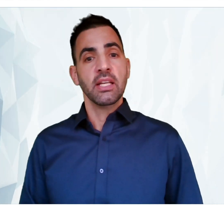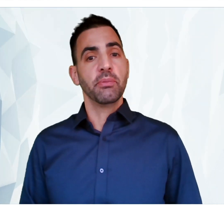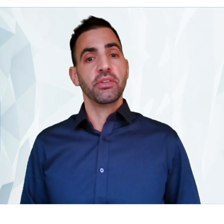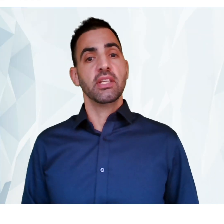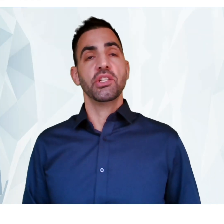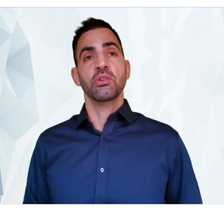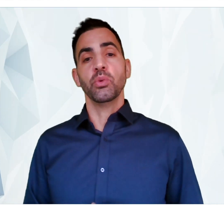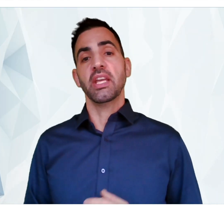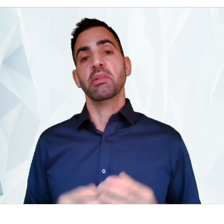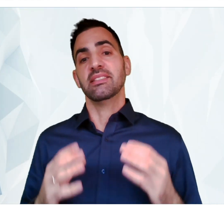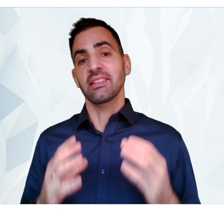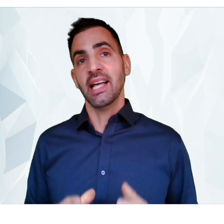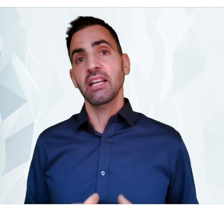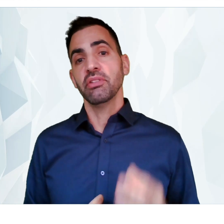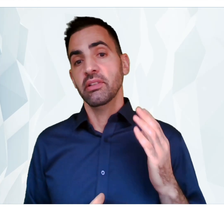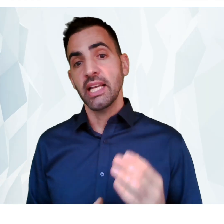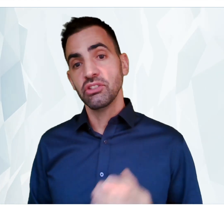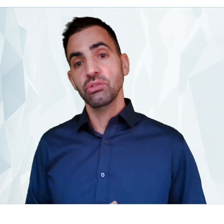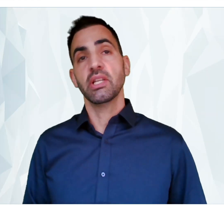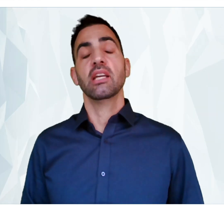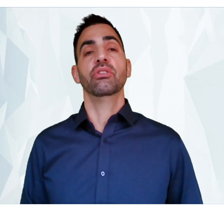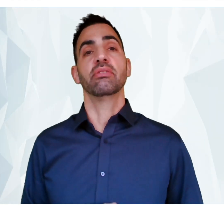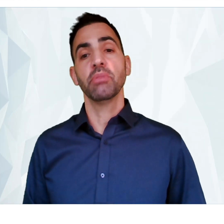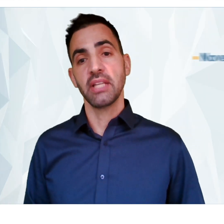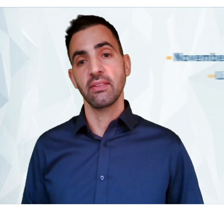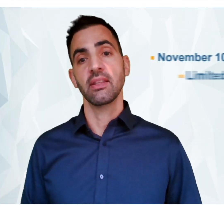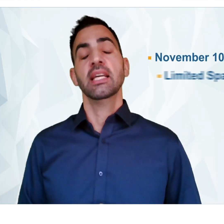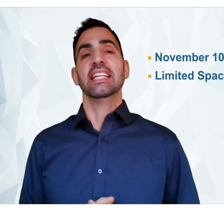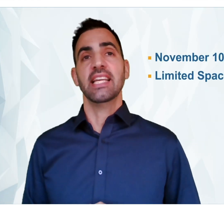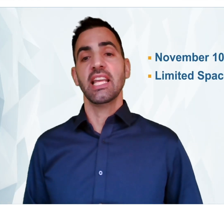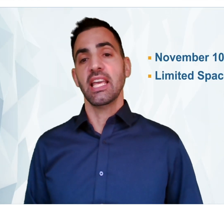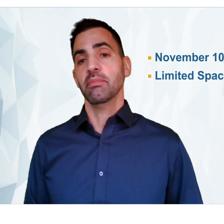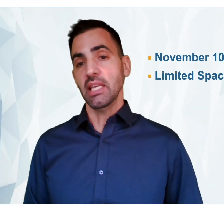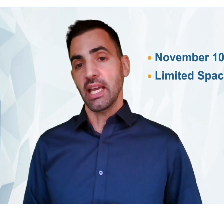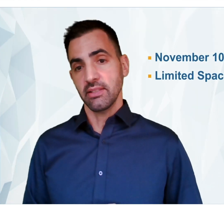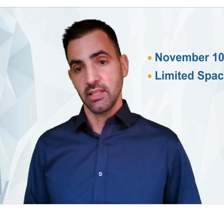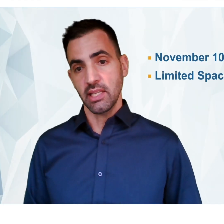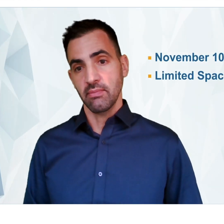The presentation will take place live, next Tuesday, November 10th at 10 am EST.